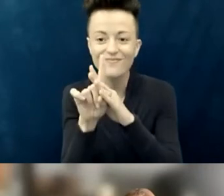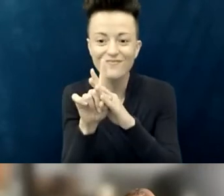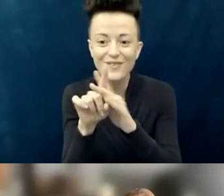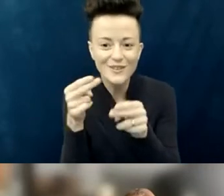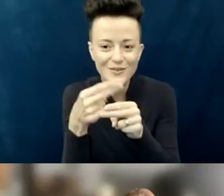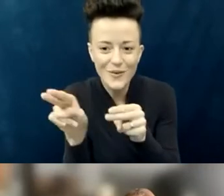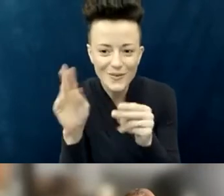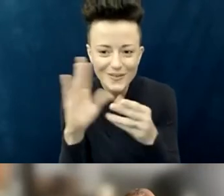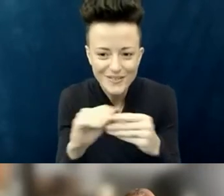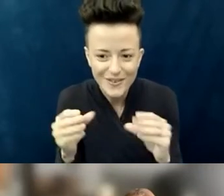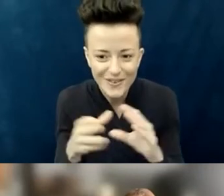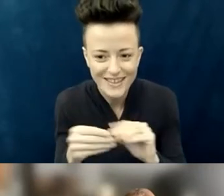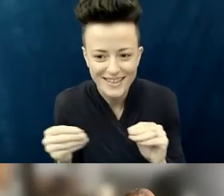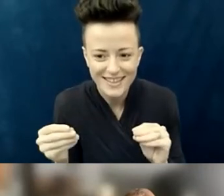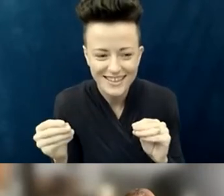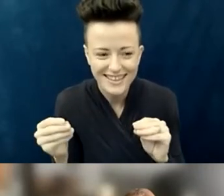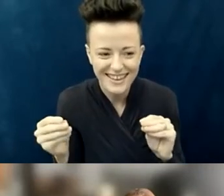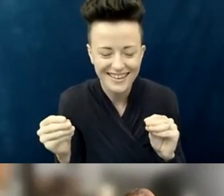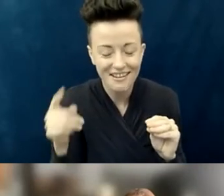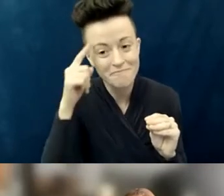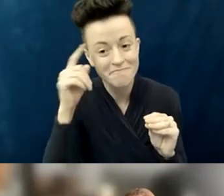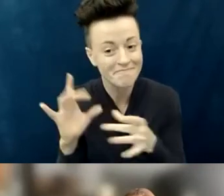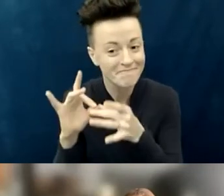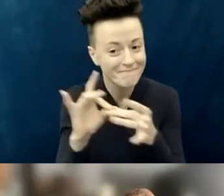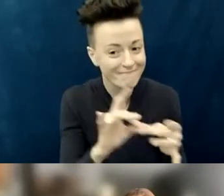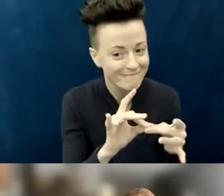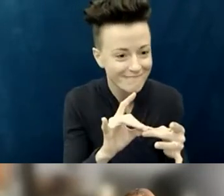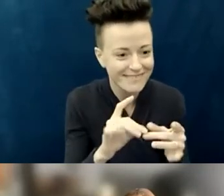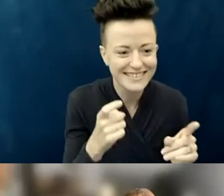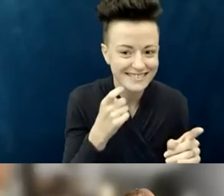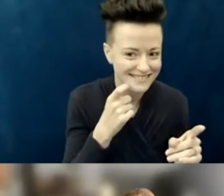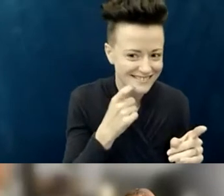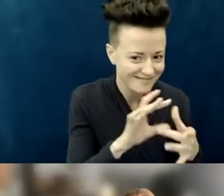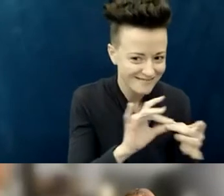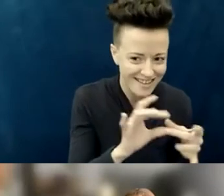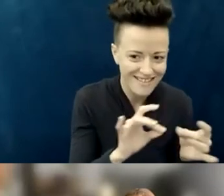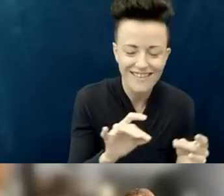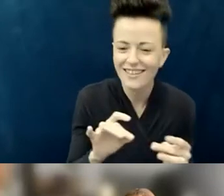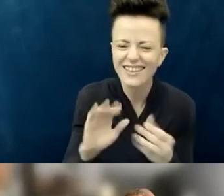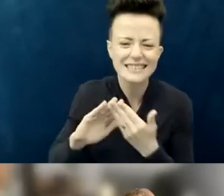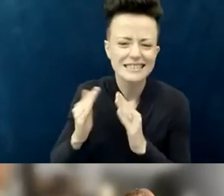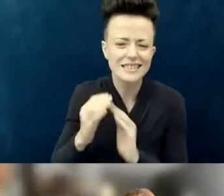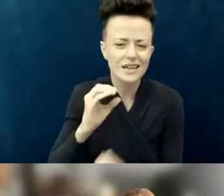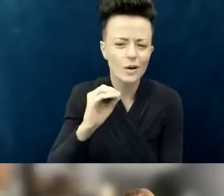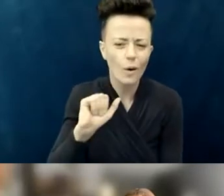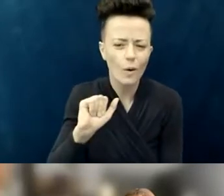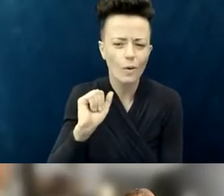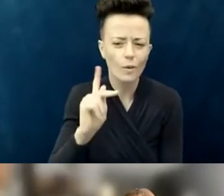Something that we talk about here with City Hope GR is, again, this word "grace"